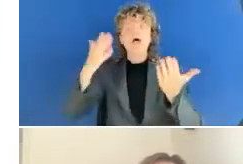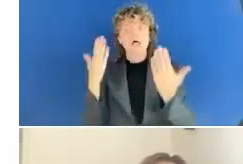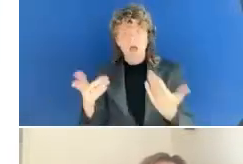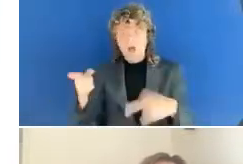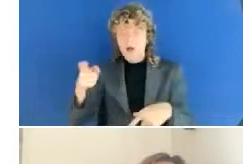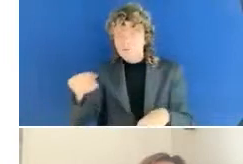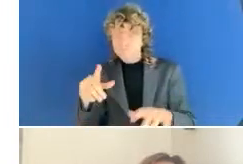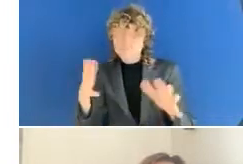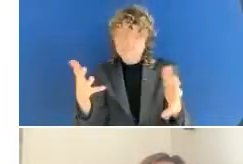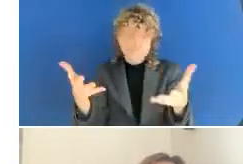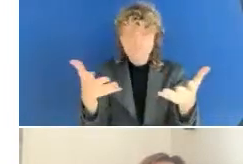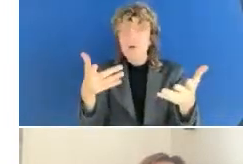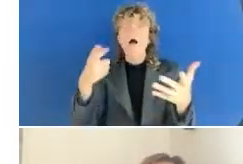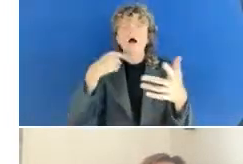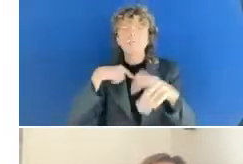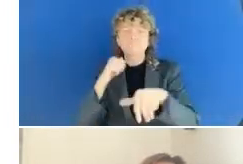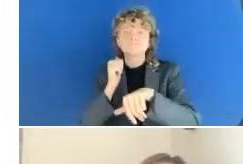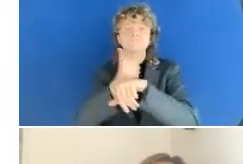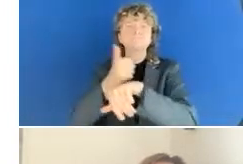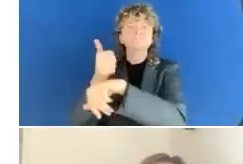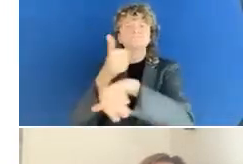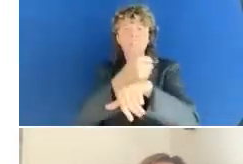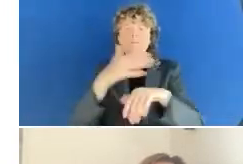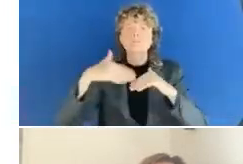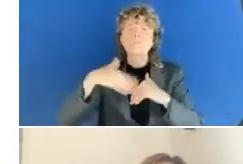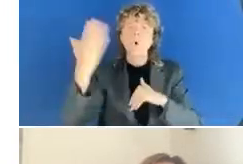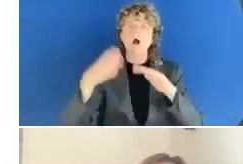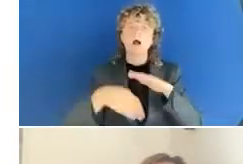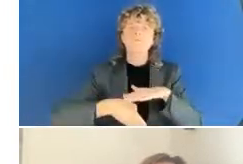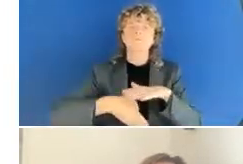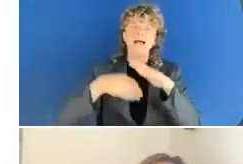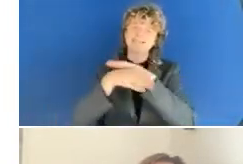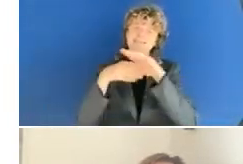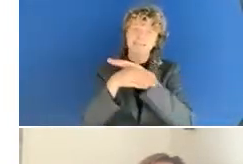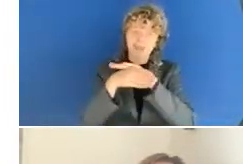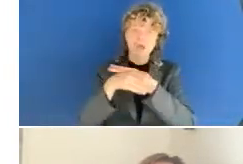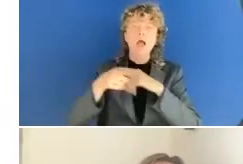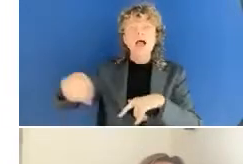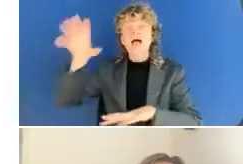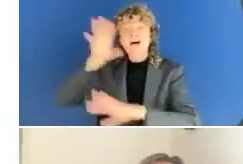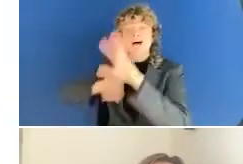accessible for organizations, have acquired new skills and then apply those to multiple